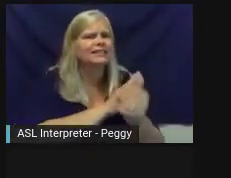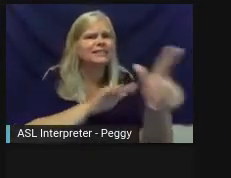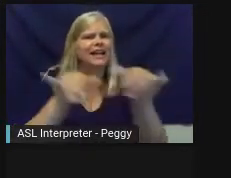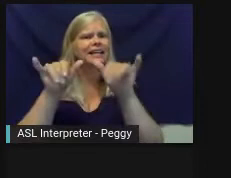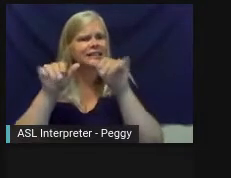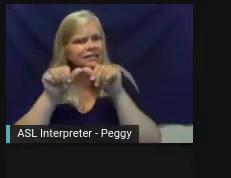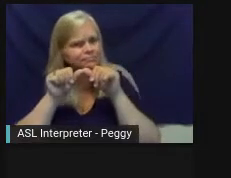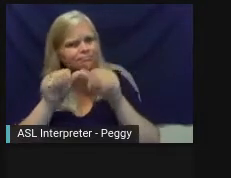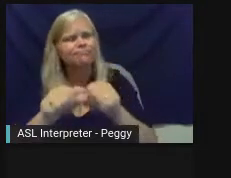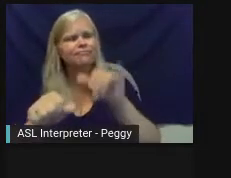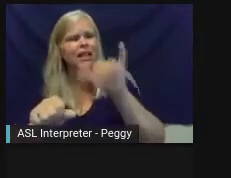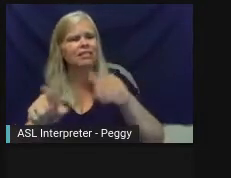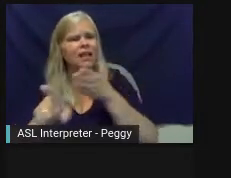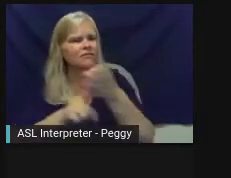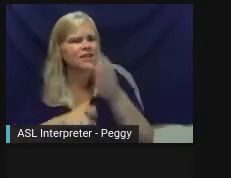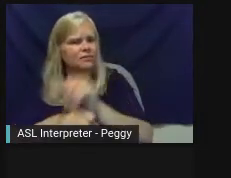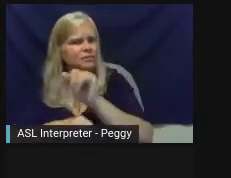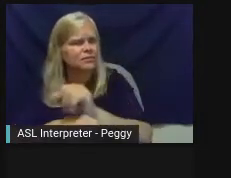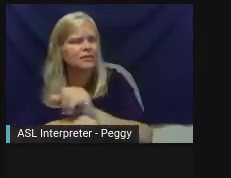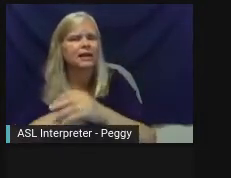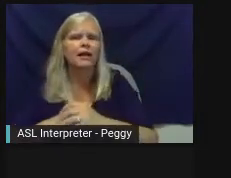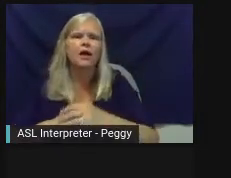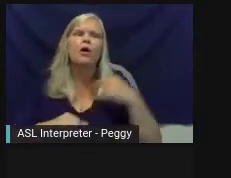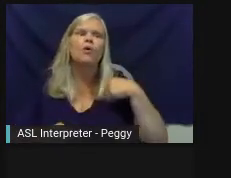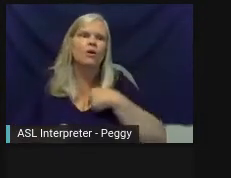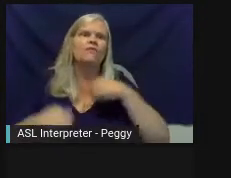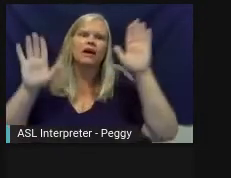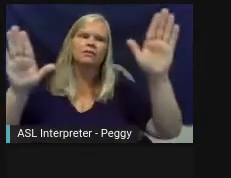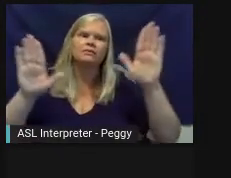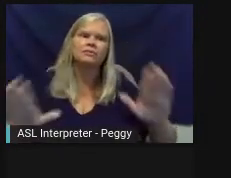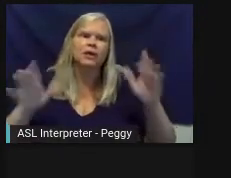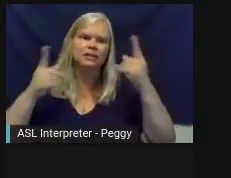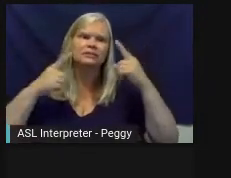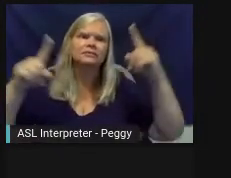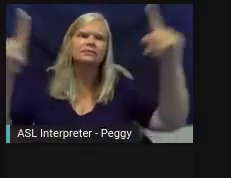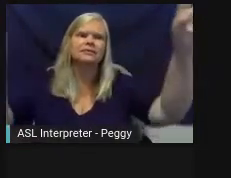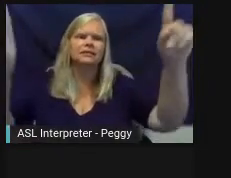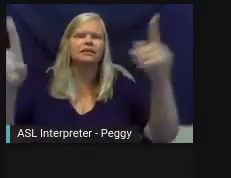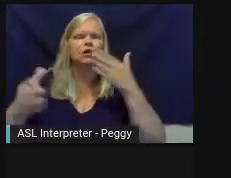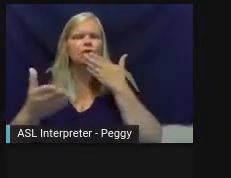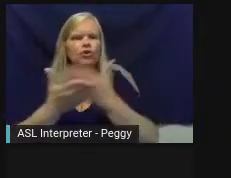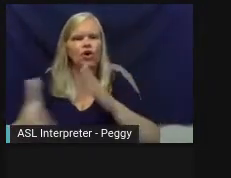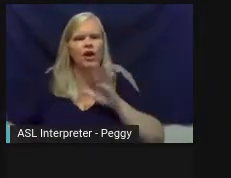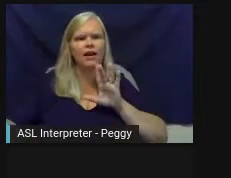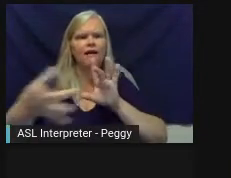about in your communities, and we've had some great success in making that bigger connection, in addition,